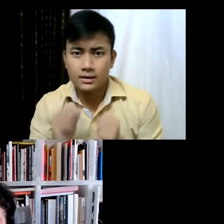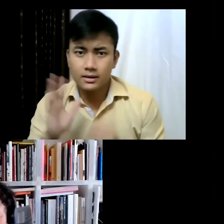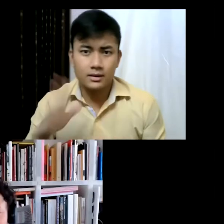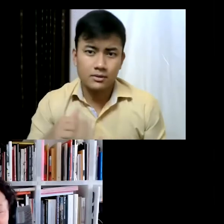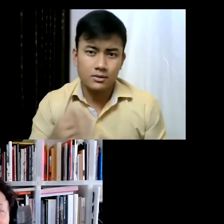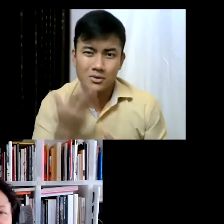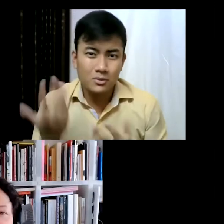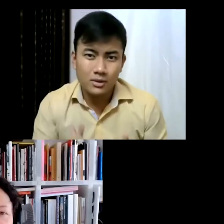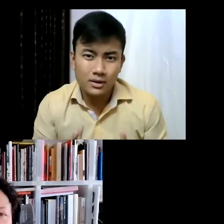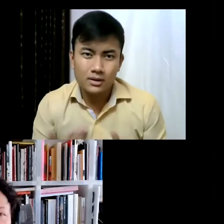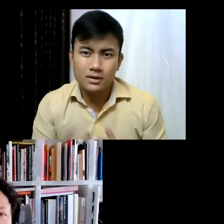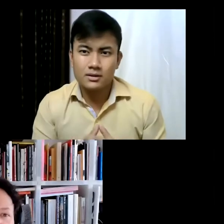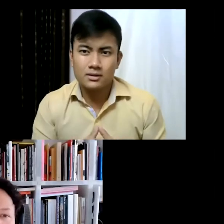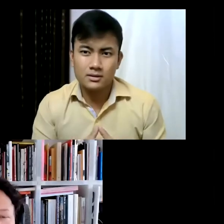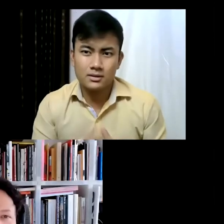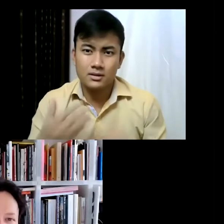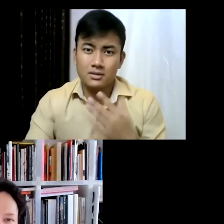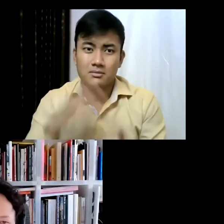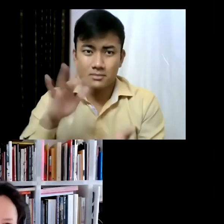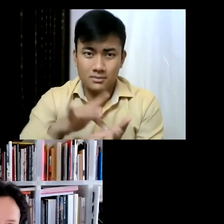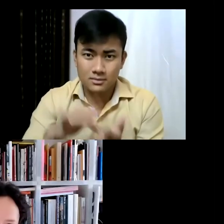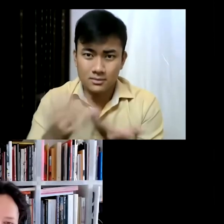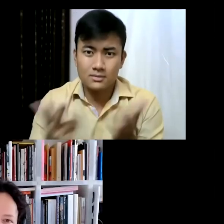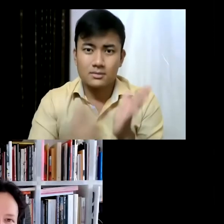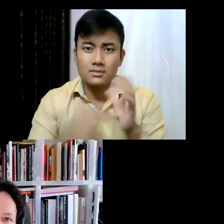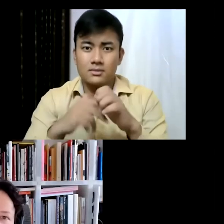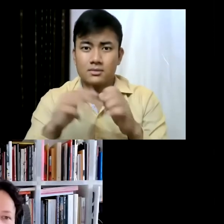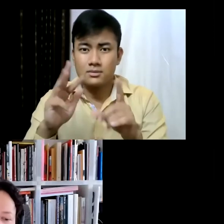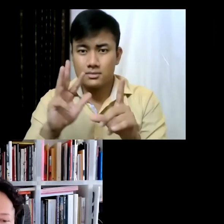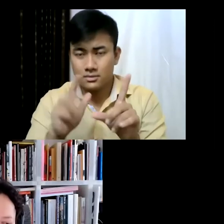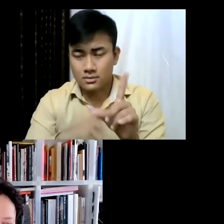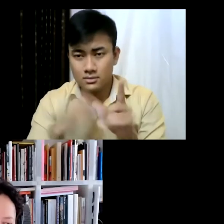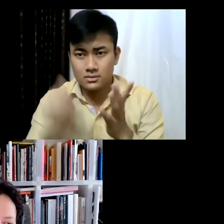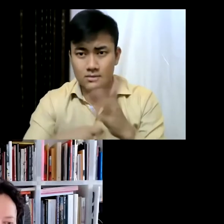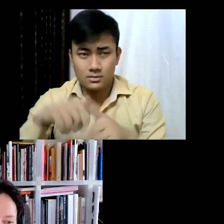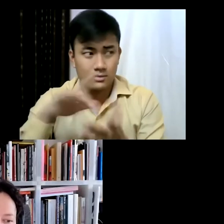now that side of New York has become extremely gentrified and there are tons of new buildings...